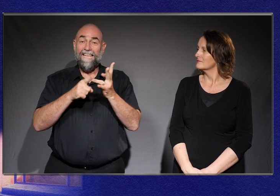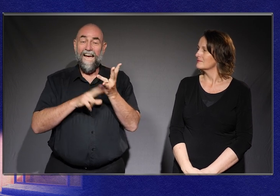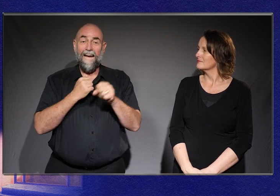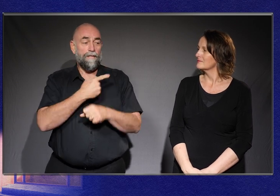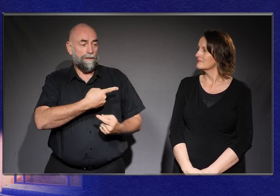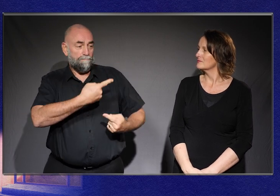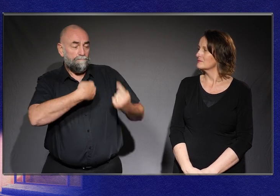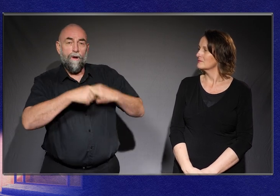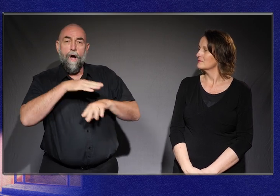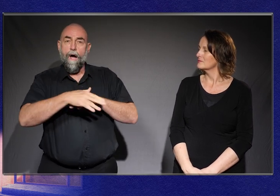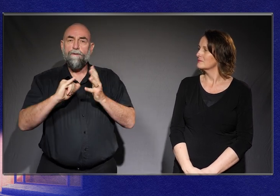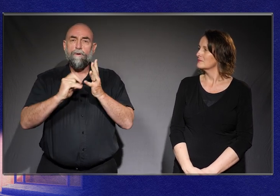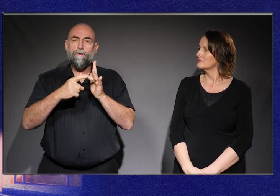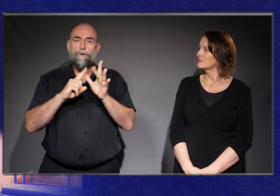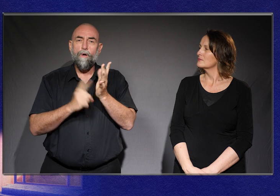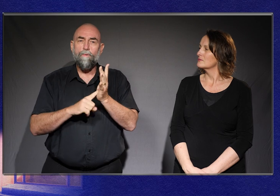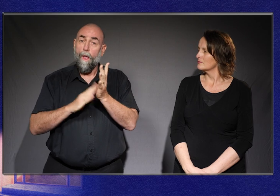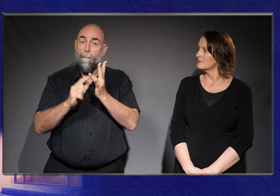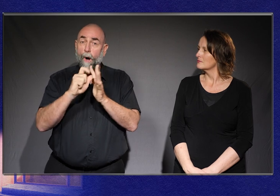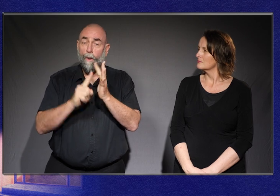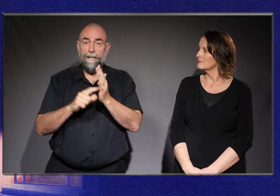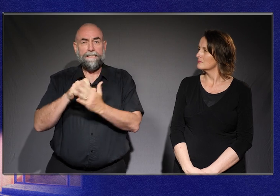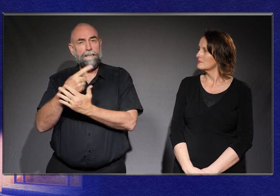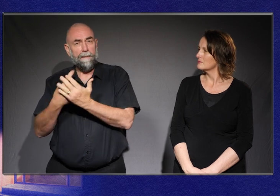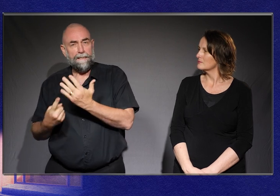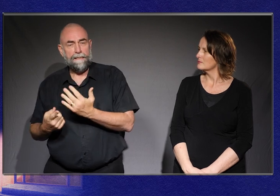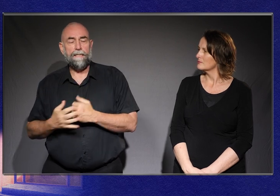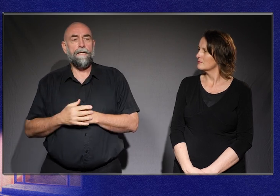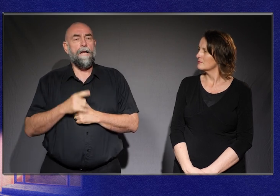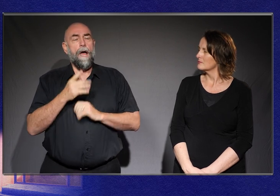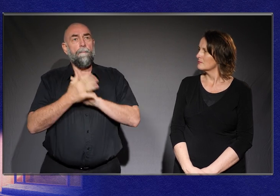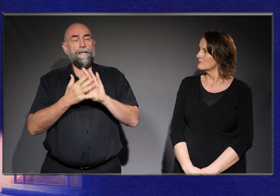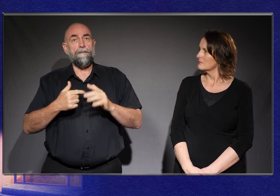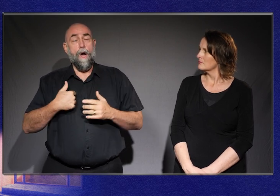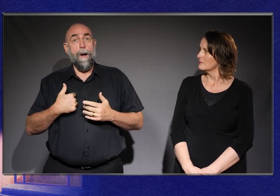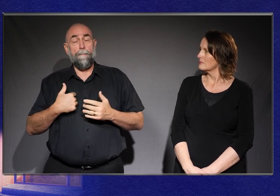This idea says that I’m not disabled because I’m in a wheelchair, I'm disabled because